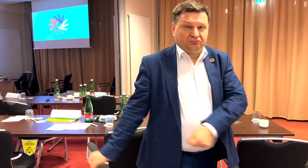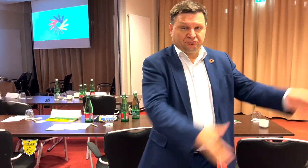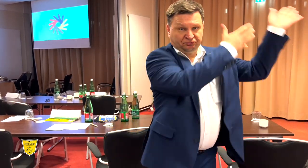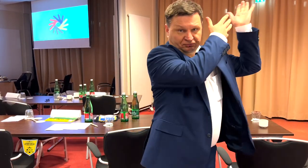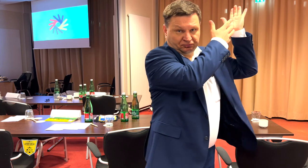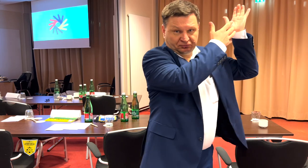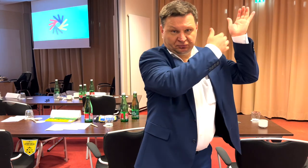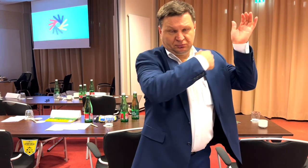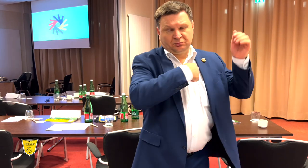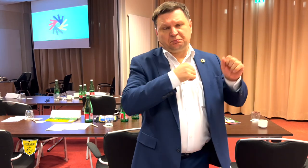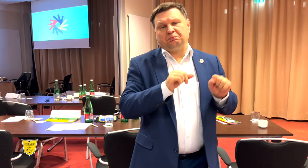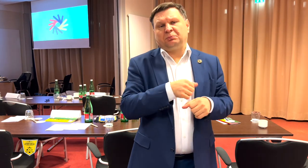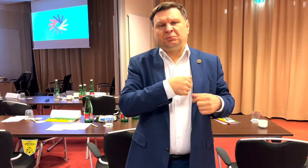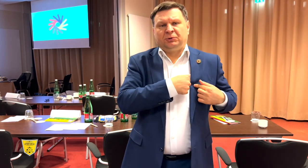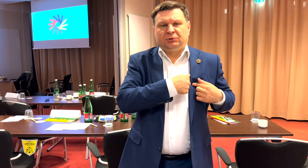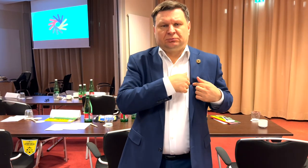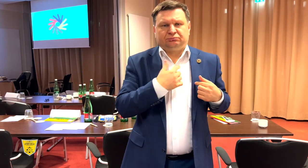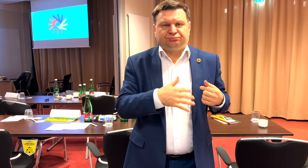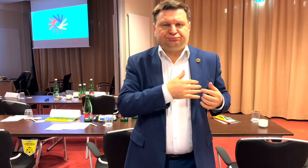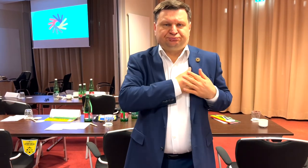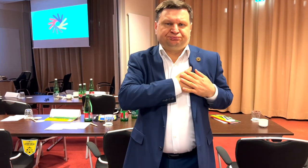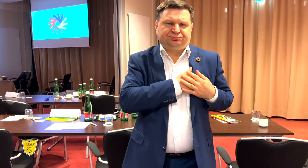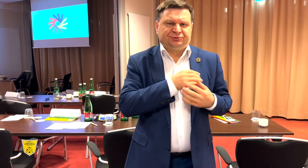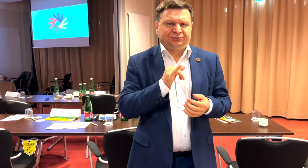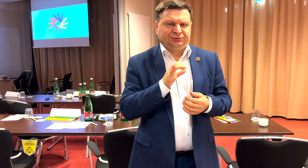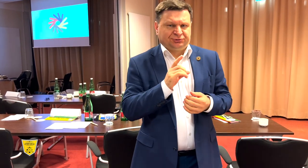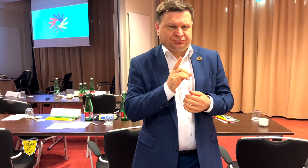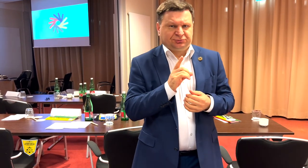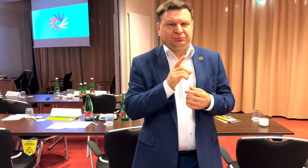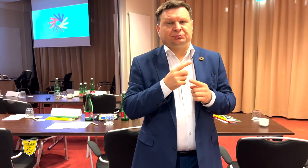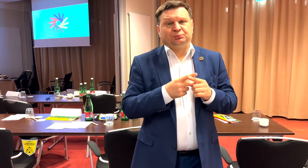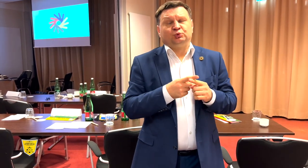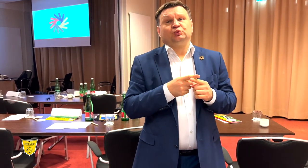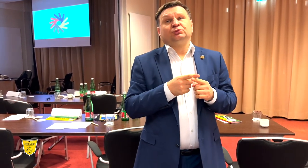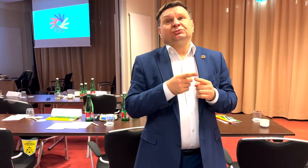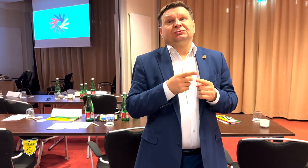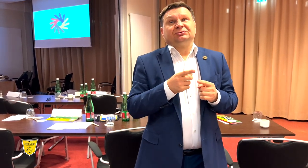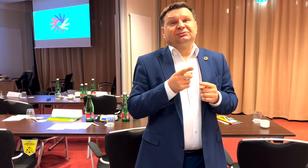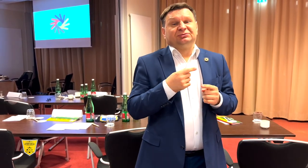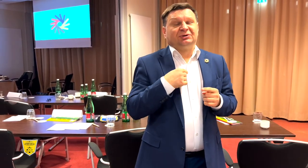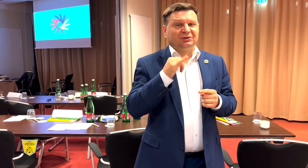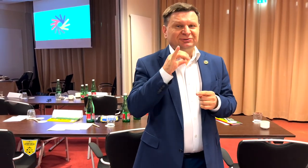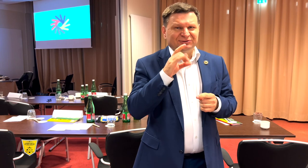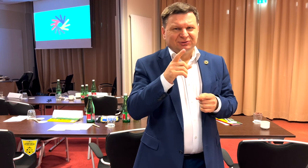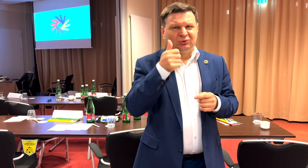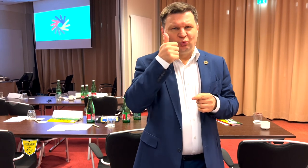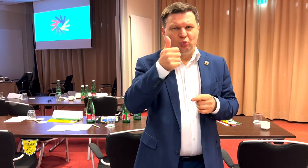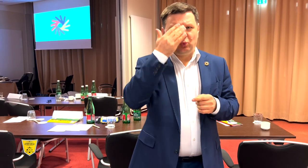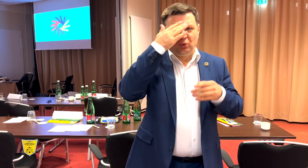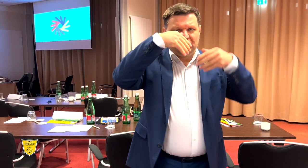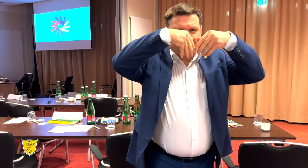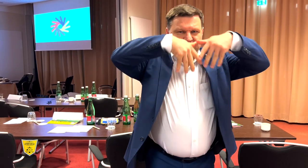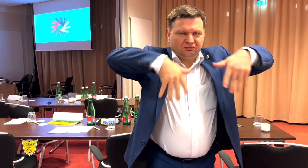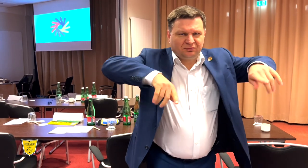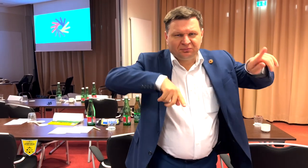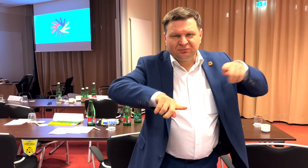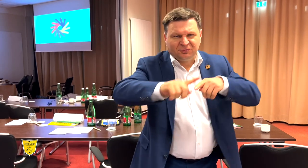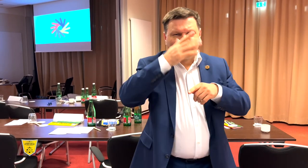My heart is with ICSD and also I know how ICSD functions. The infrastructure is very complicated, you need